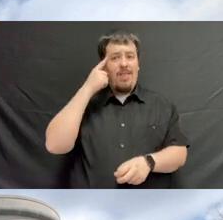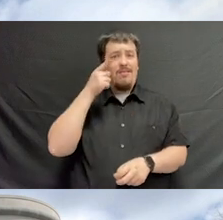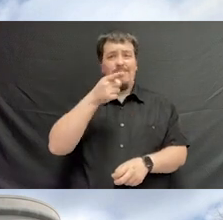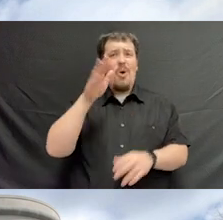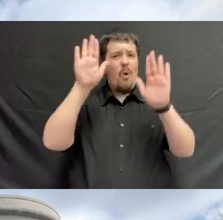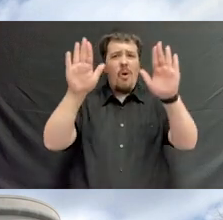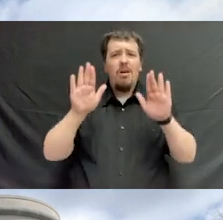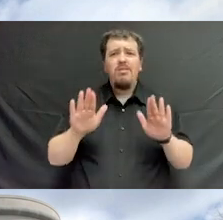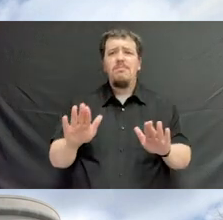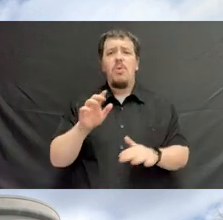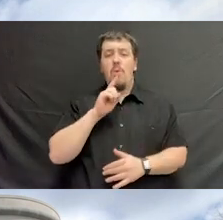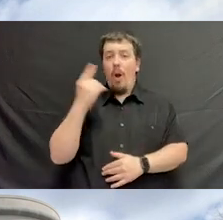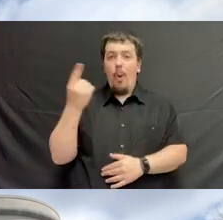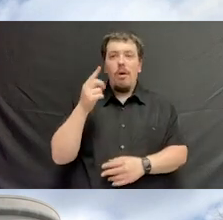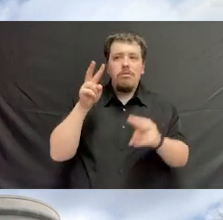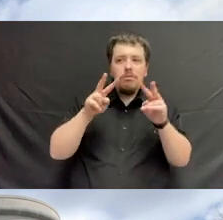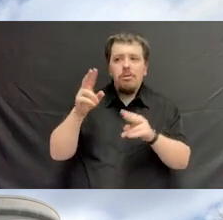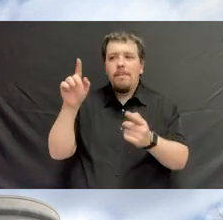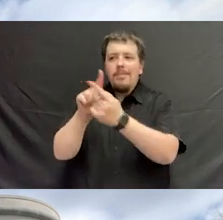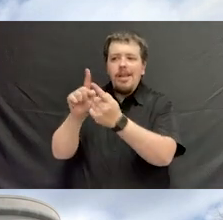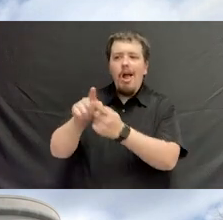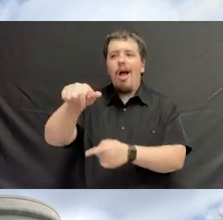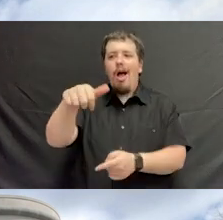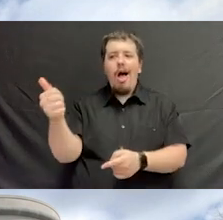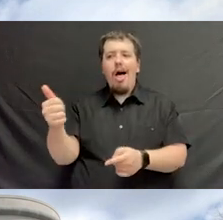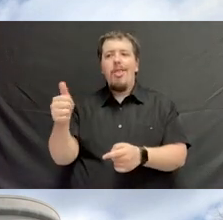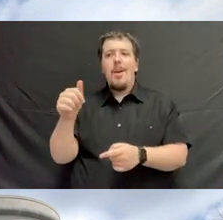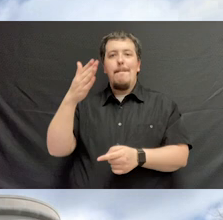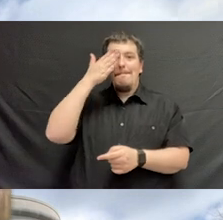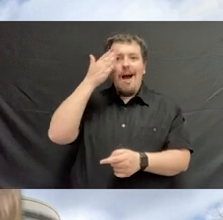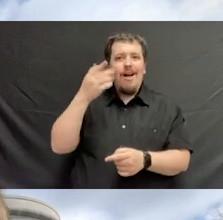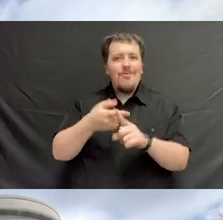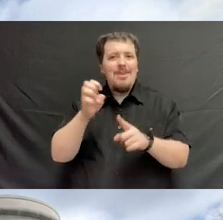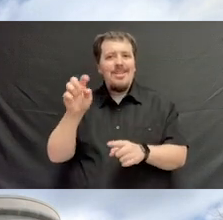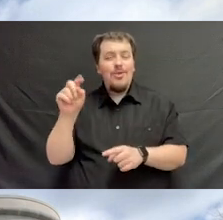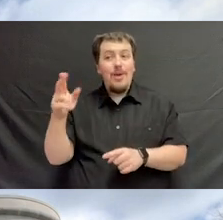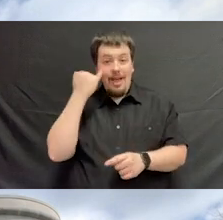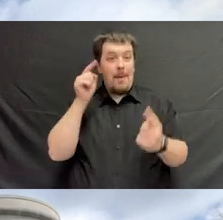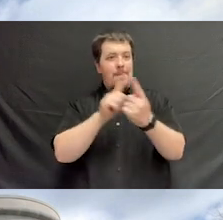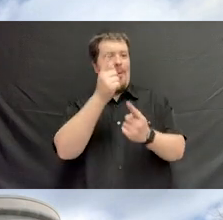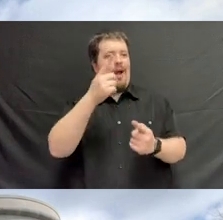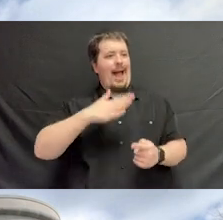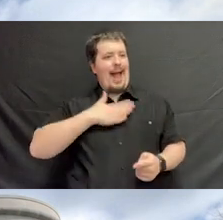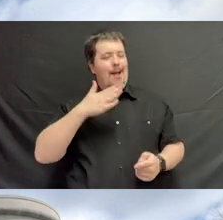I'm always looking for Bucs out there. And when I run into one, I'm happy to sit down and chew the fat with them